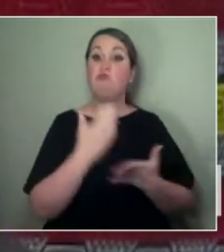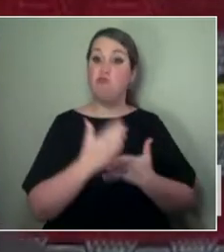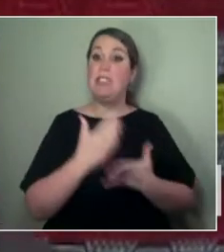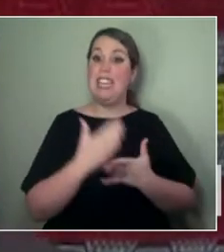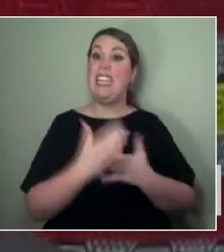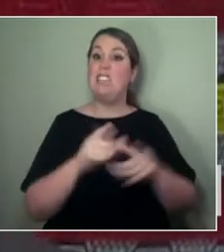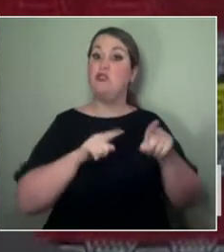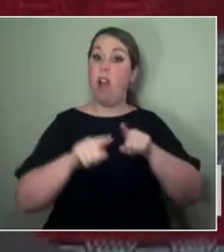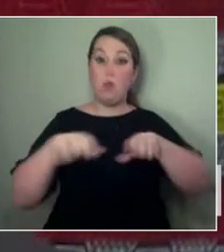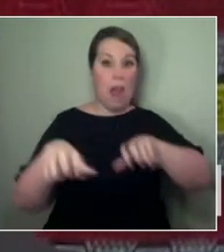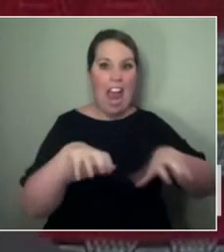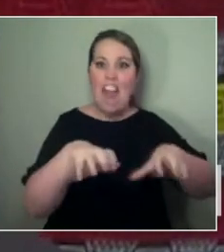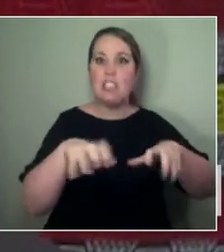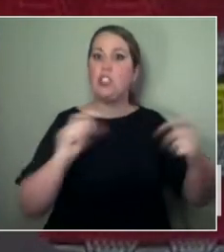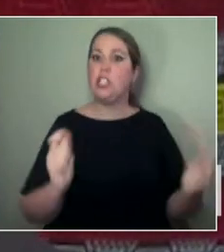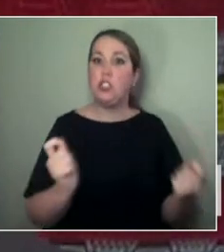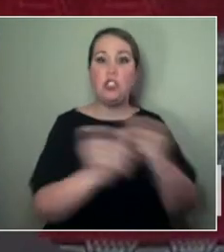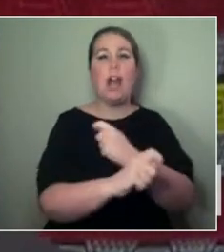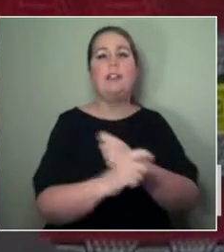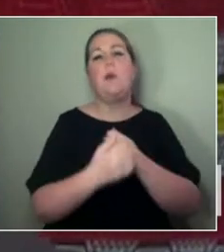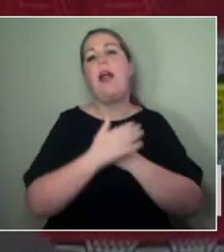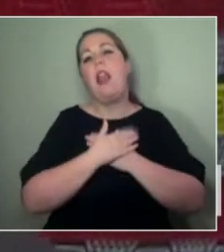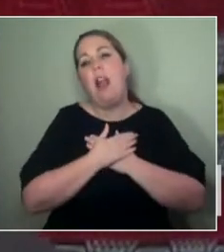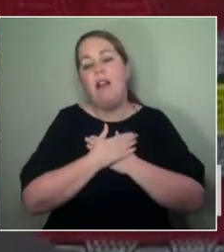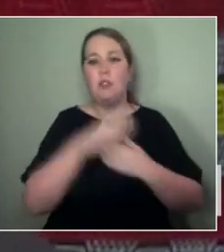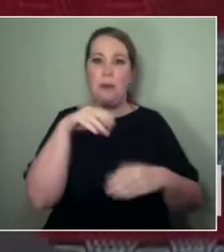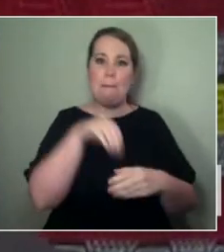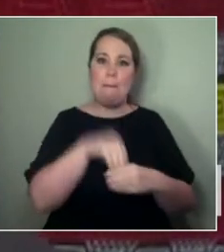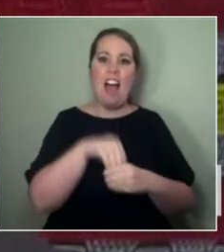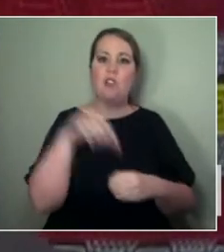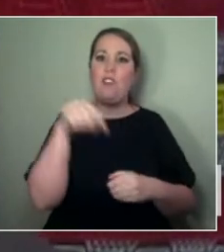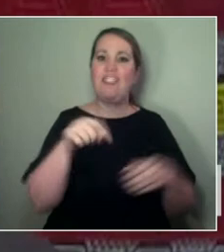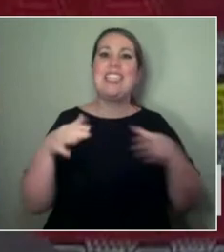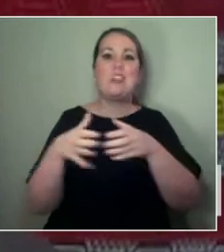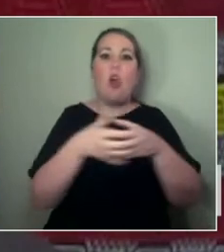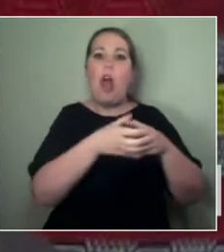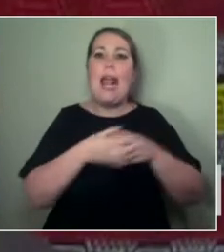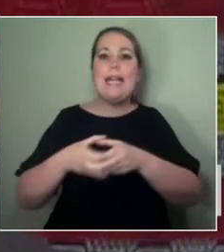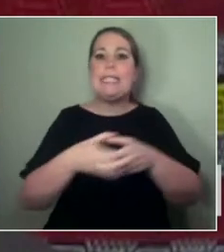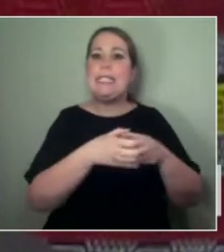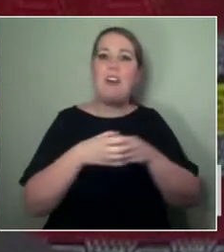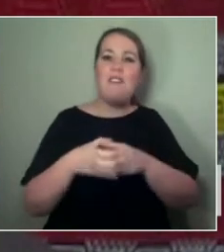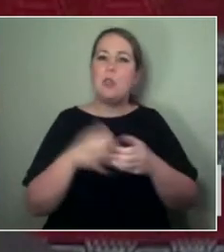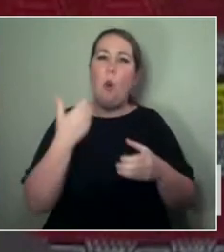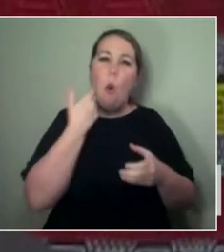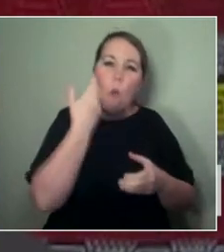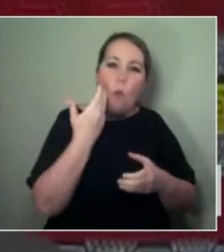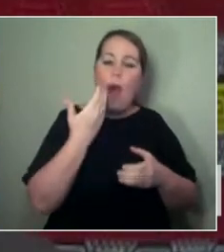being part of this collective, is that it constantly evolves and shape-shifts as it needs to.